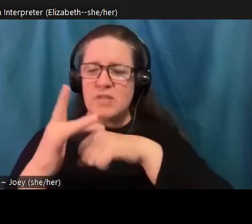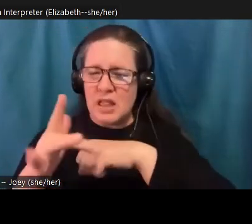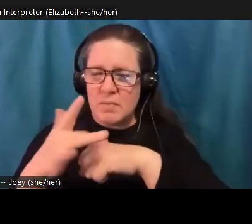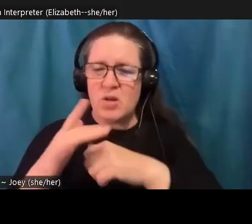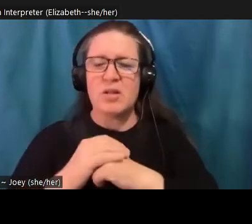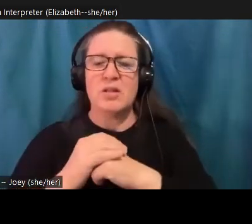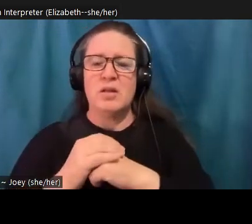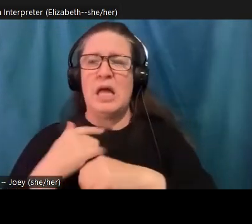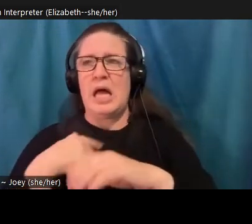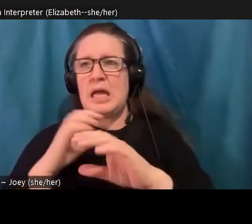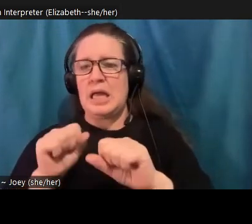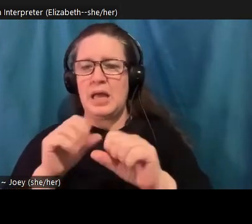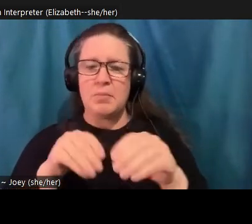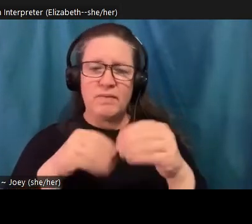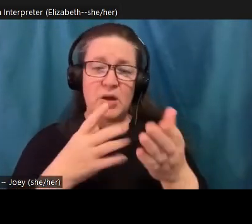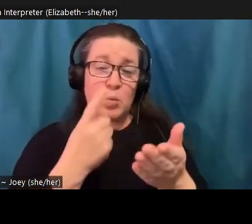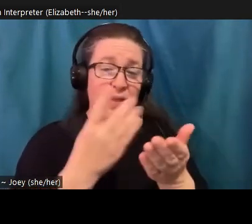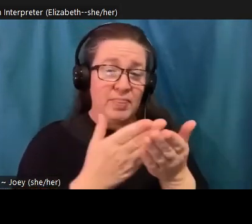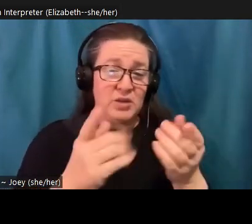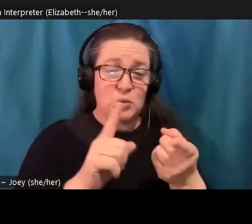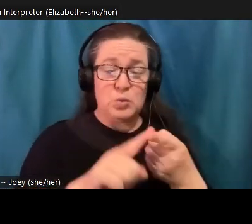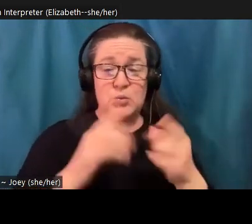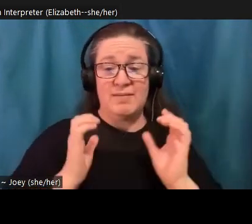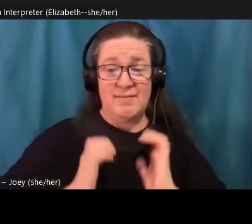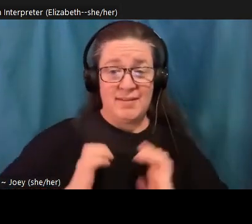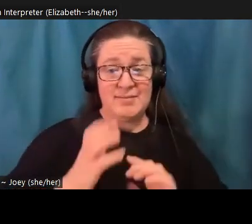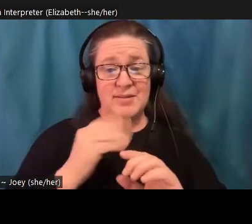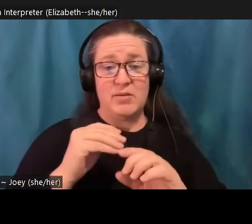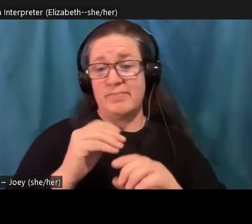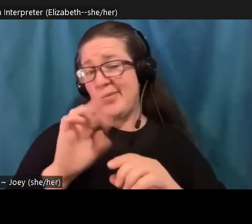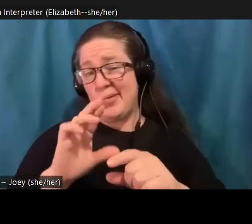one thing to clients or interns to be able to connect and get